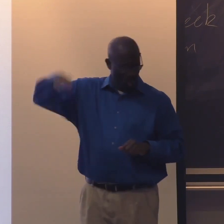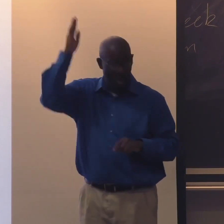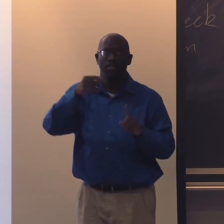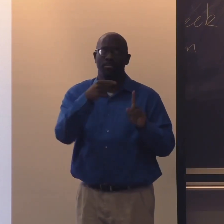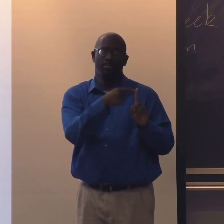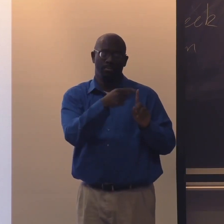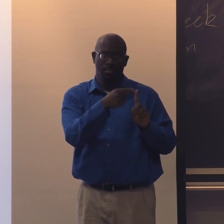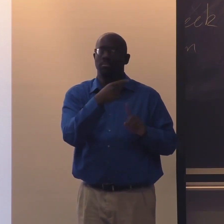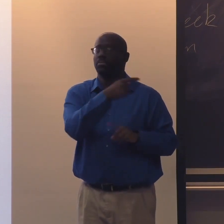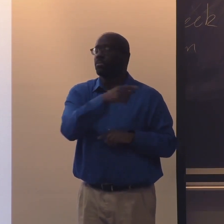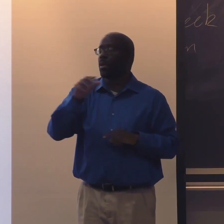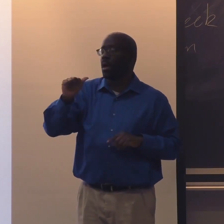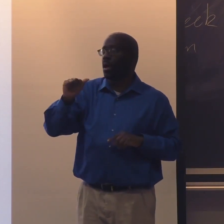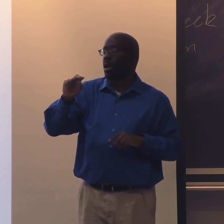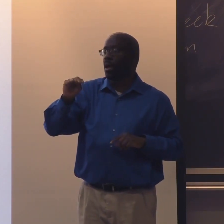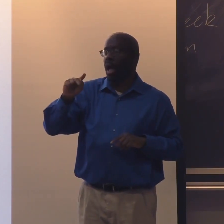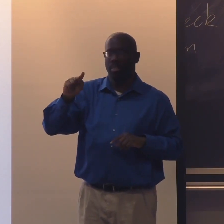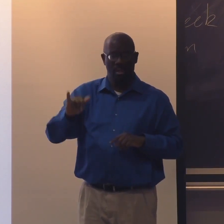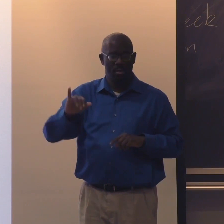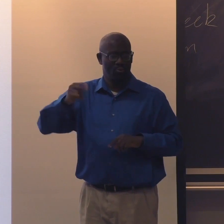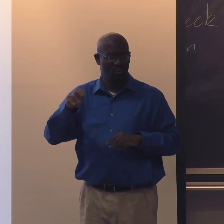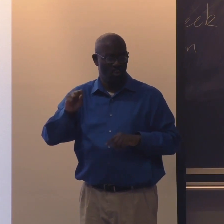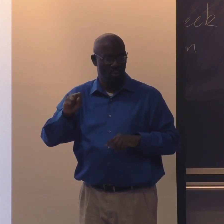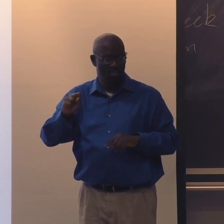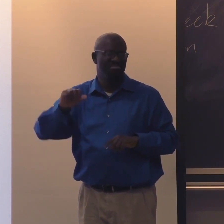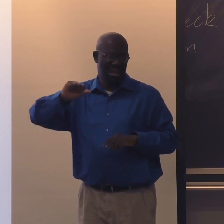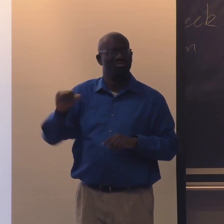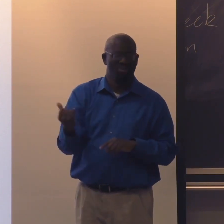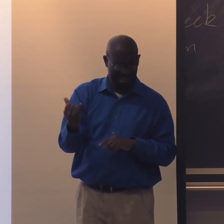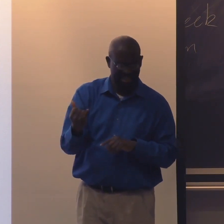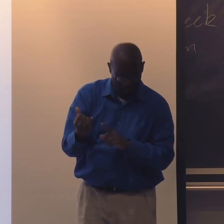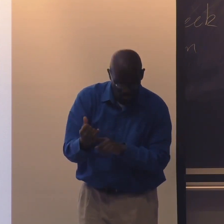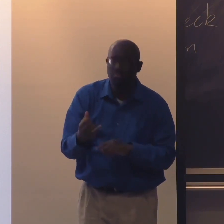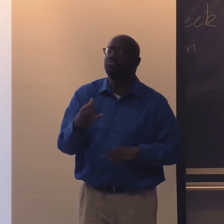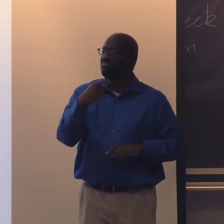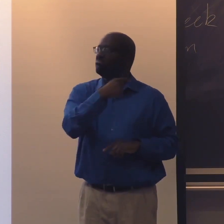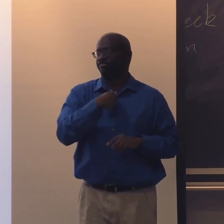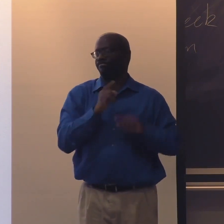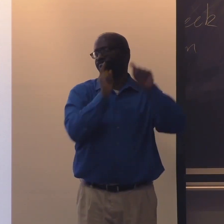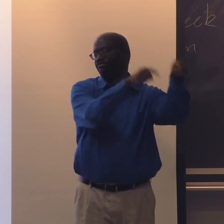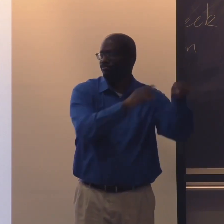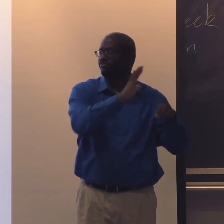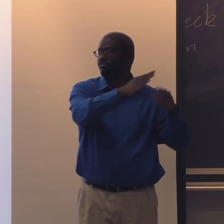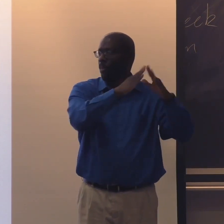And I remember growing up. We had Anthony Jones, or AJ.